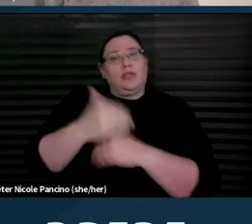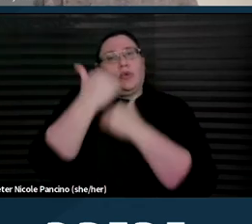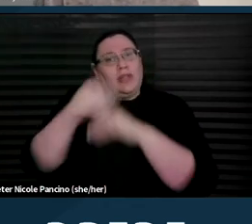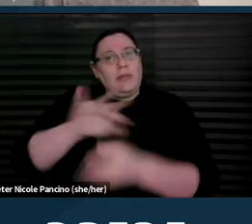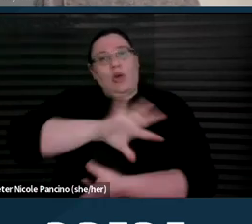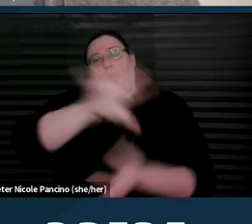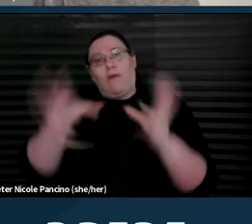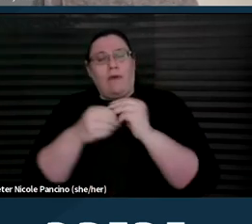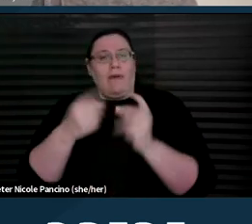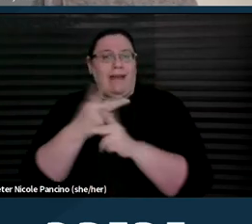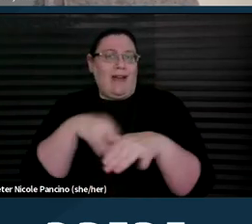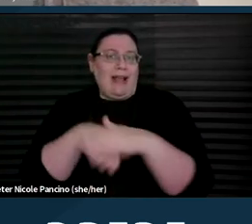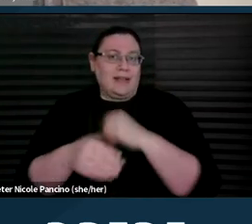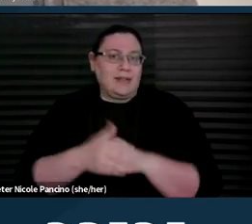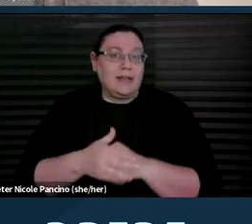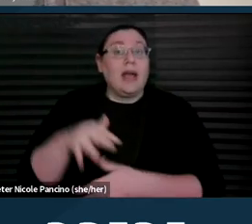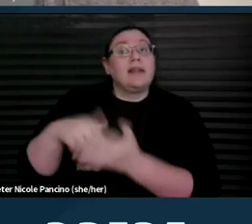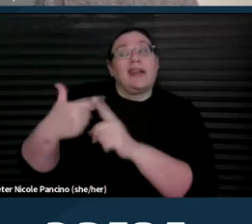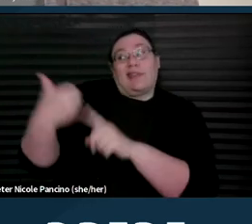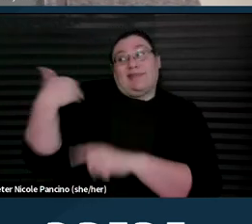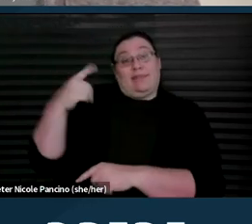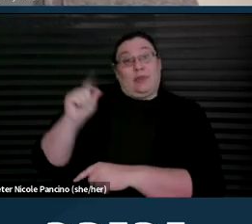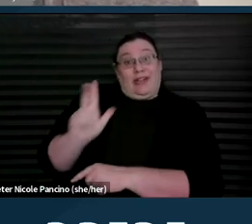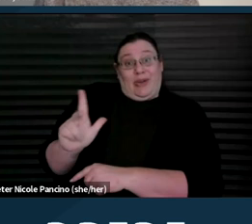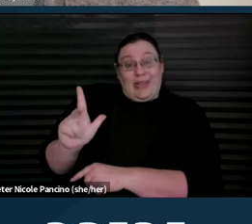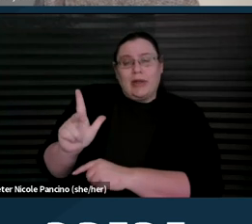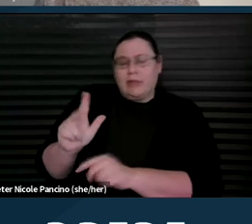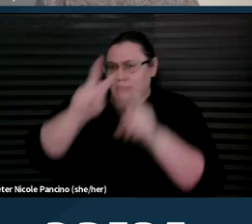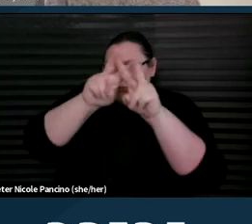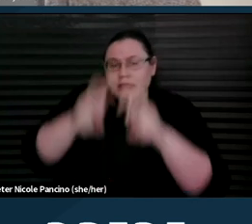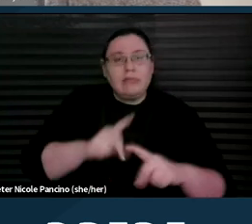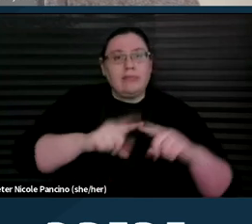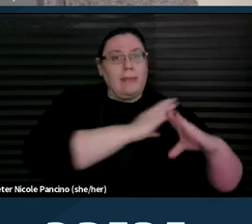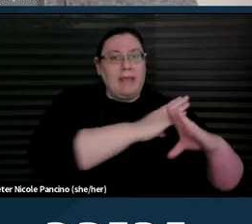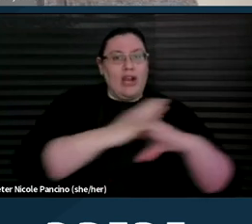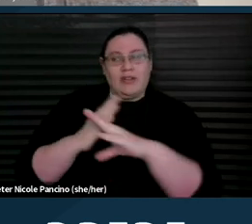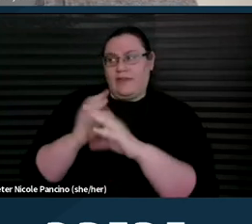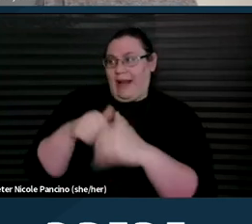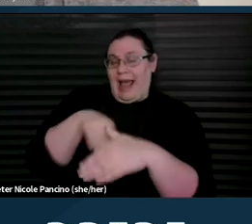A 2023 study looked at barriers to accessing reproductive care,